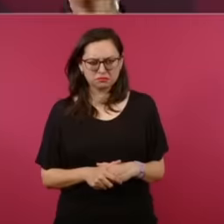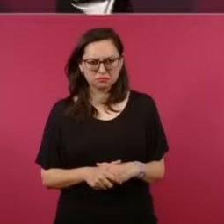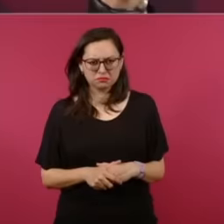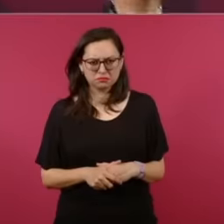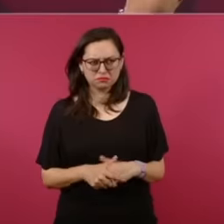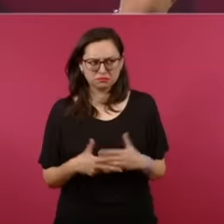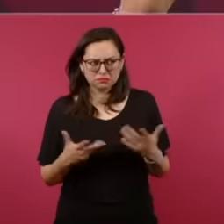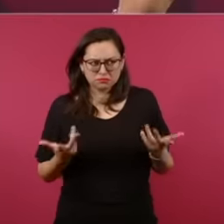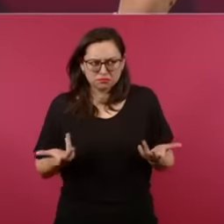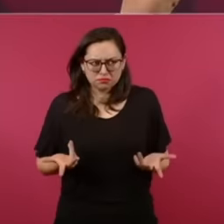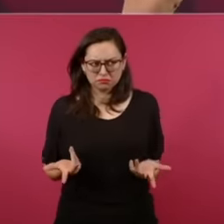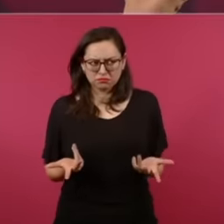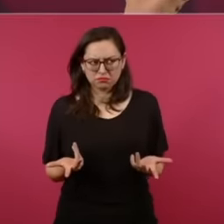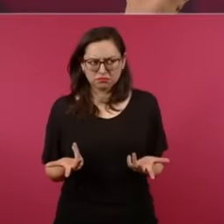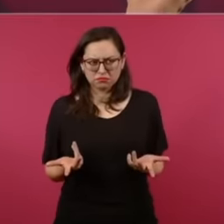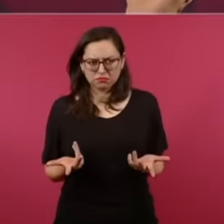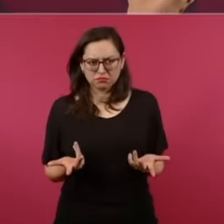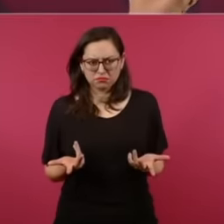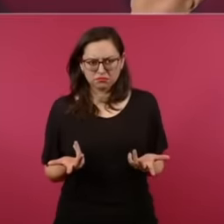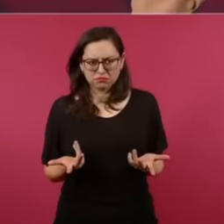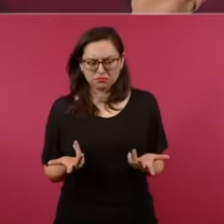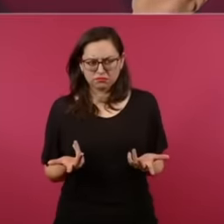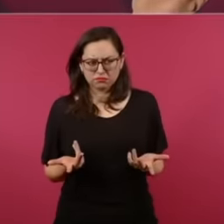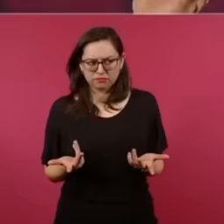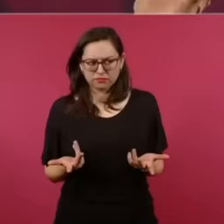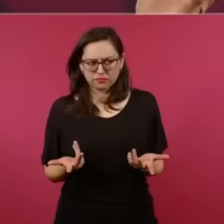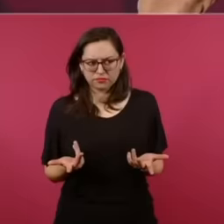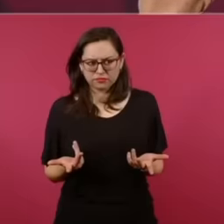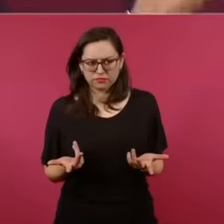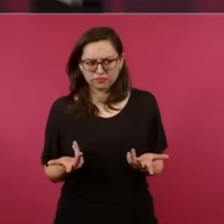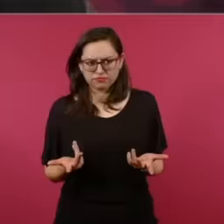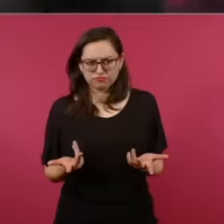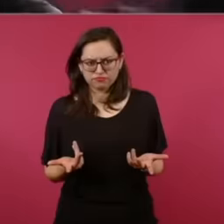possible that the people